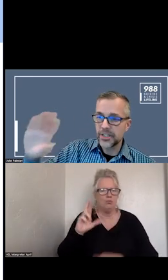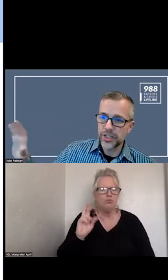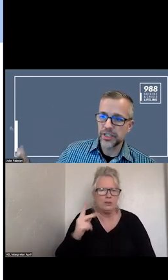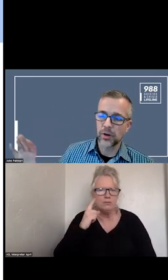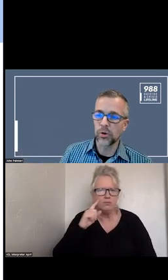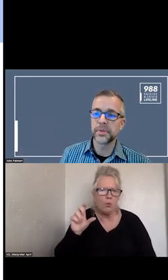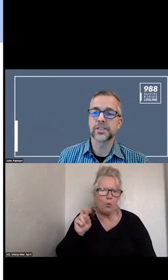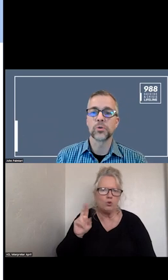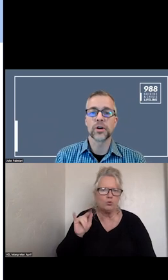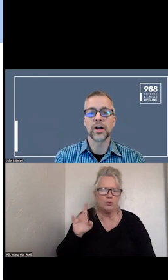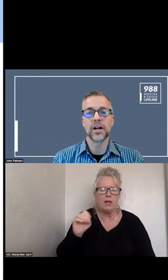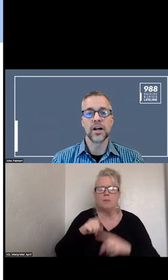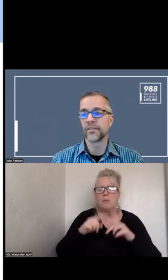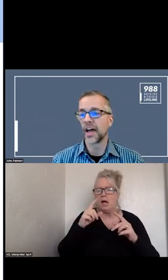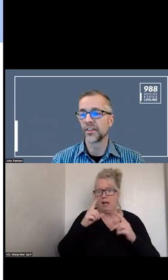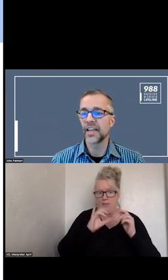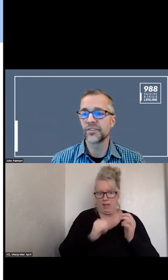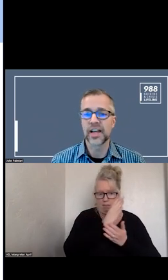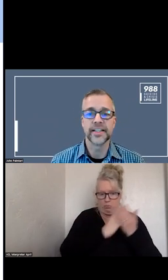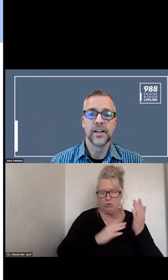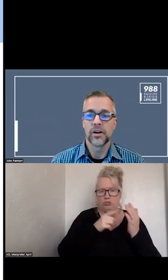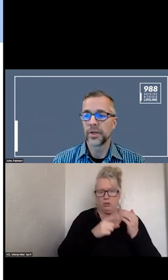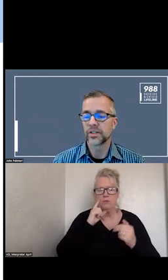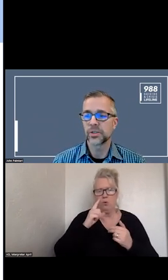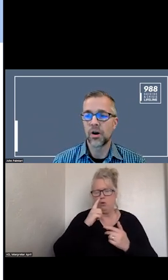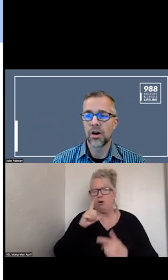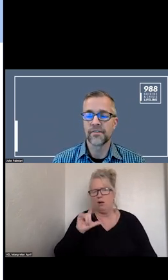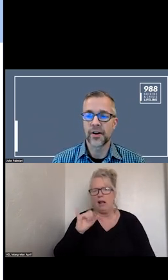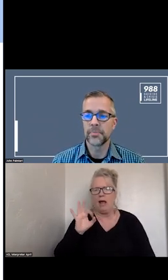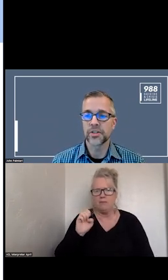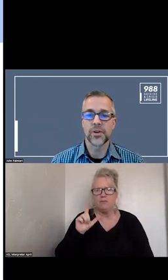IN ADDITION TO THE WHOLE PIECE OF WORK ON LIFELINE, WE ARE